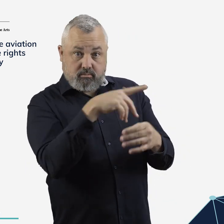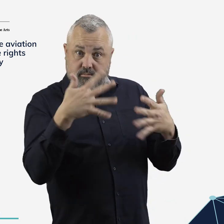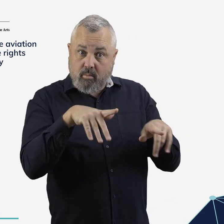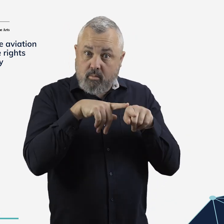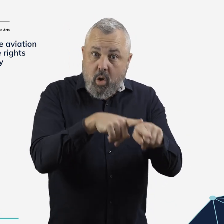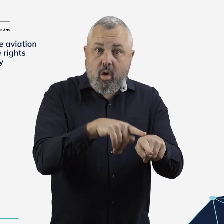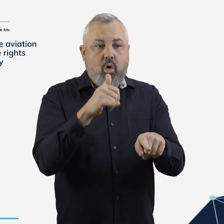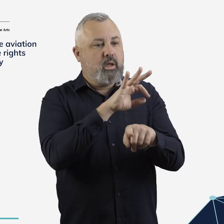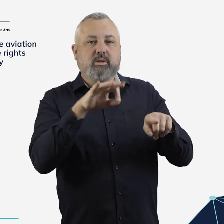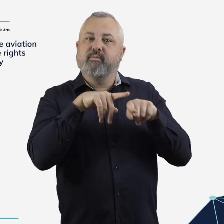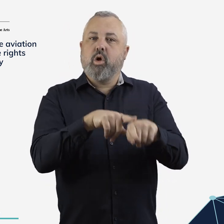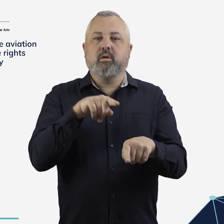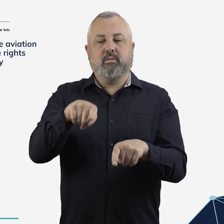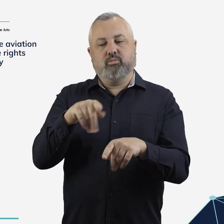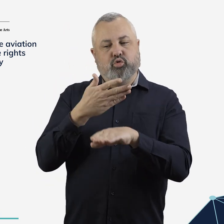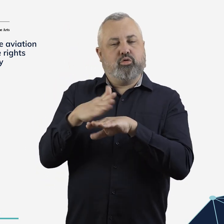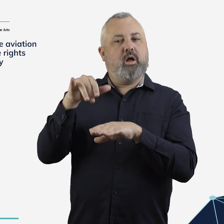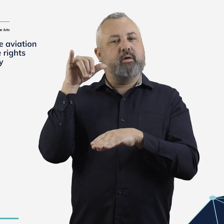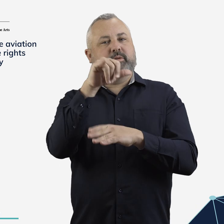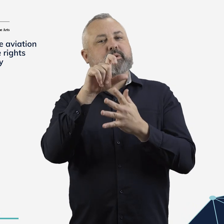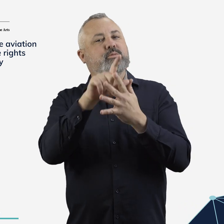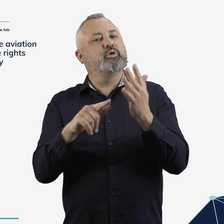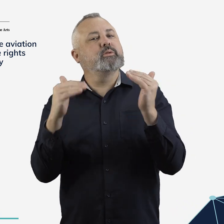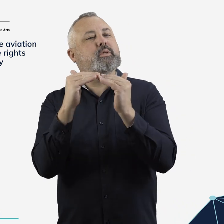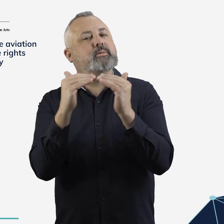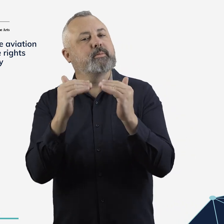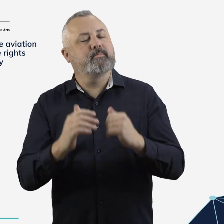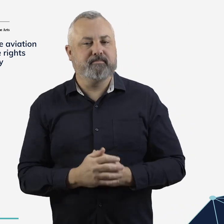aviation-specific disability standards after the rules come into effect.